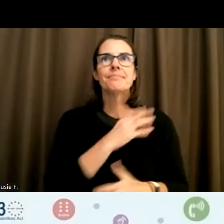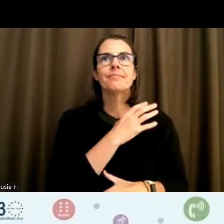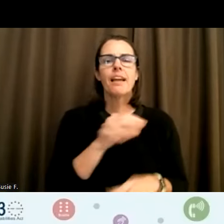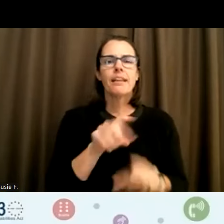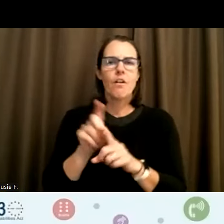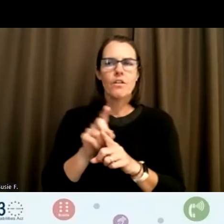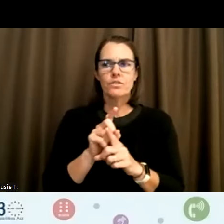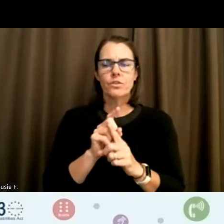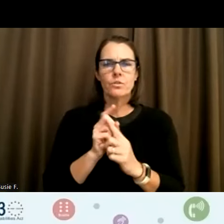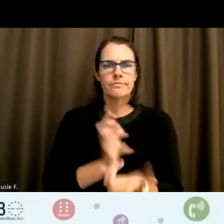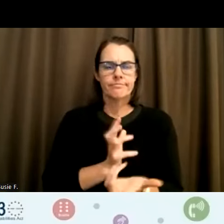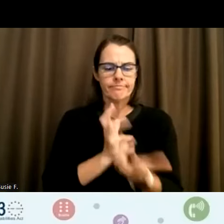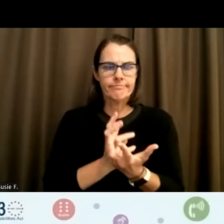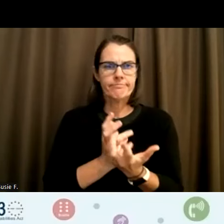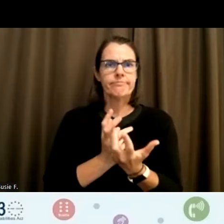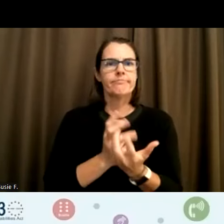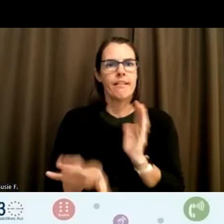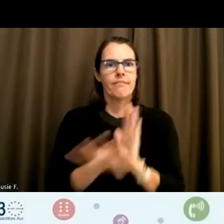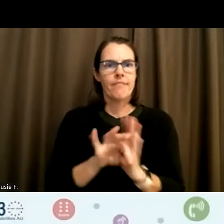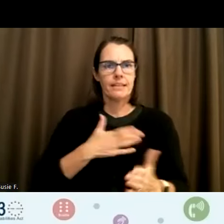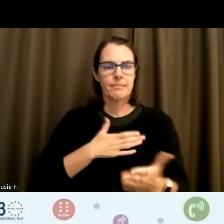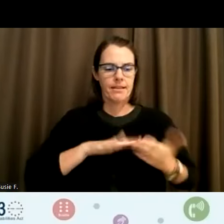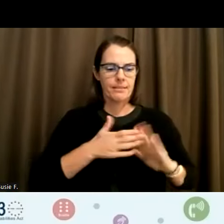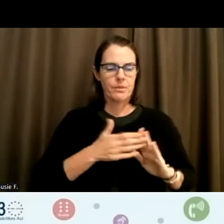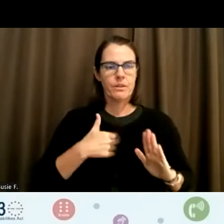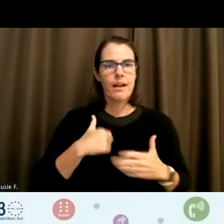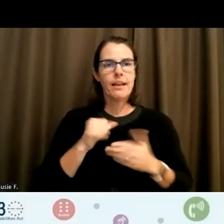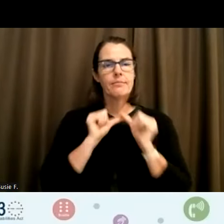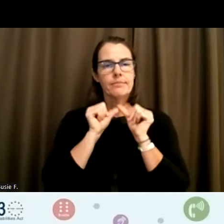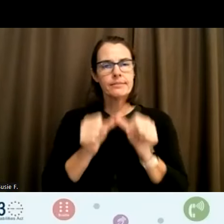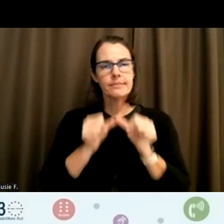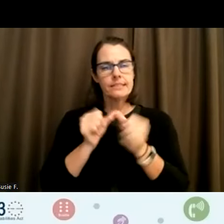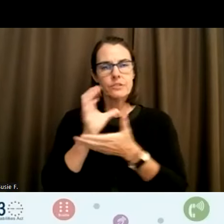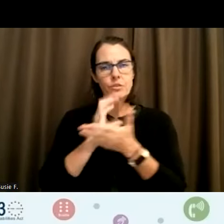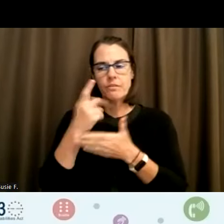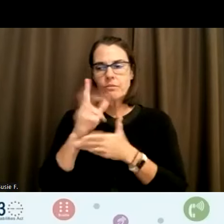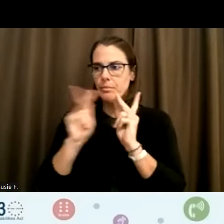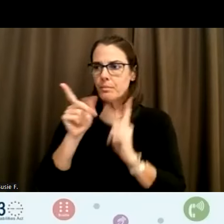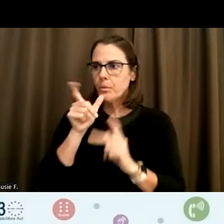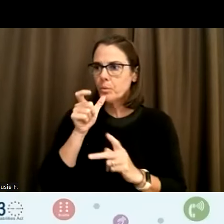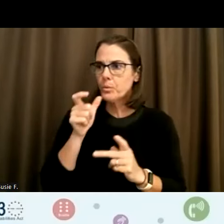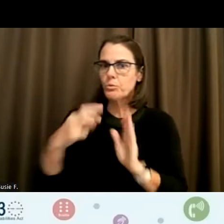I am constantly looking for people who like represent my identities